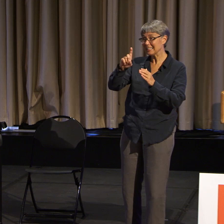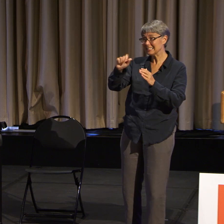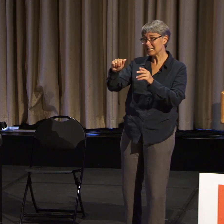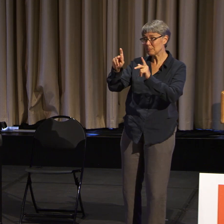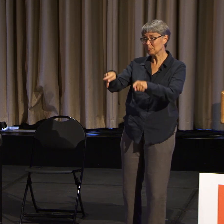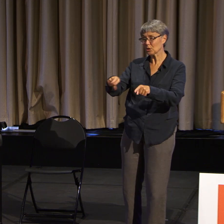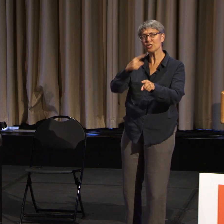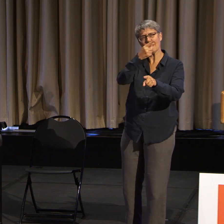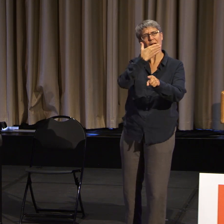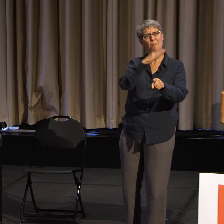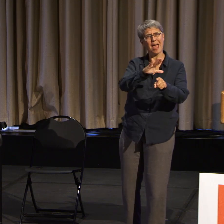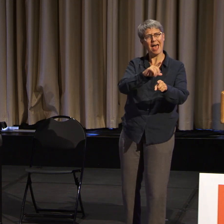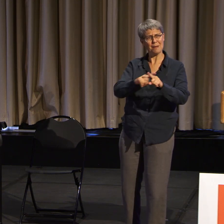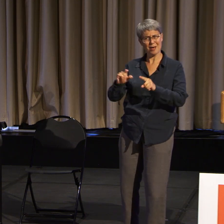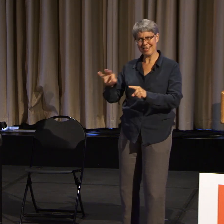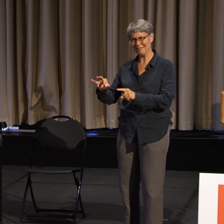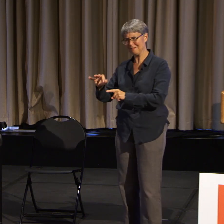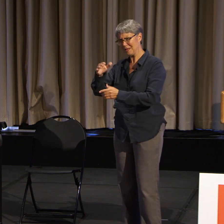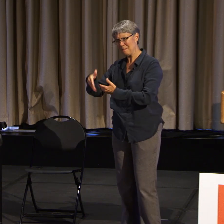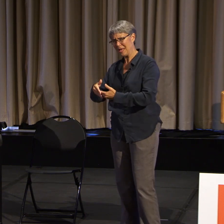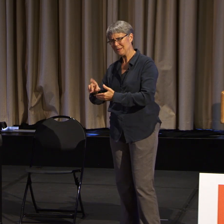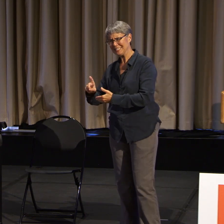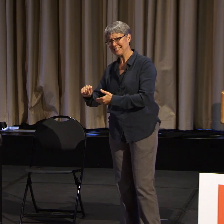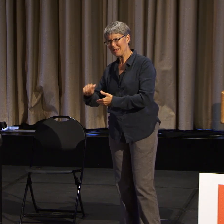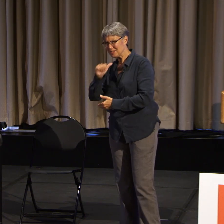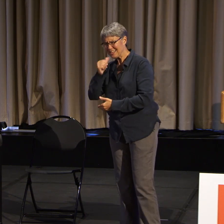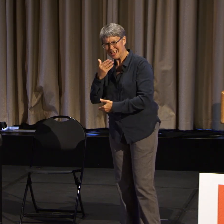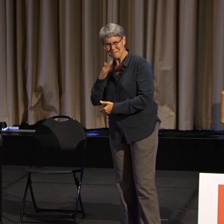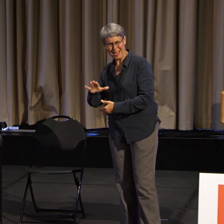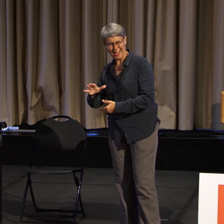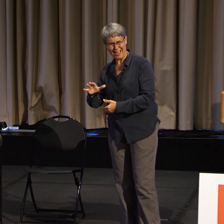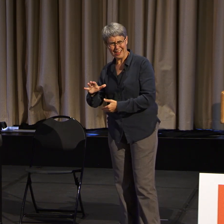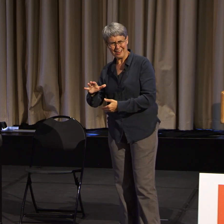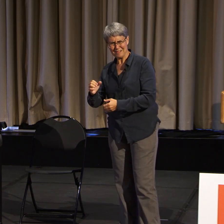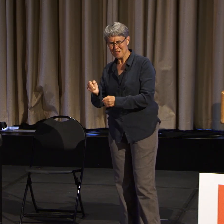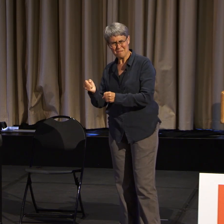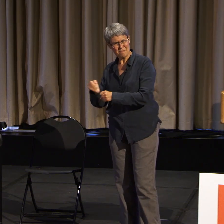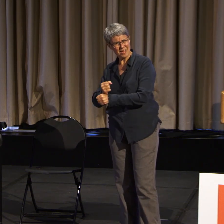So you know, all of this stuff, I can't give up.